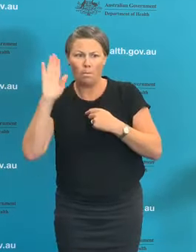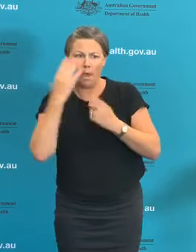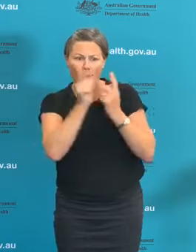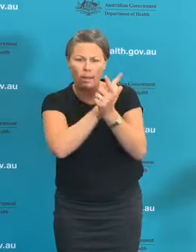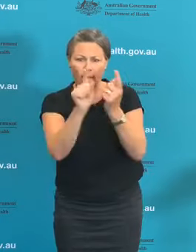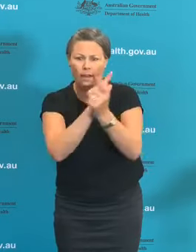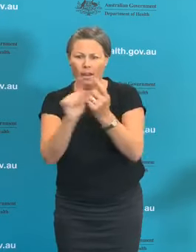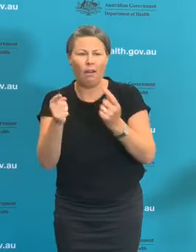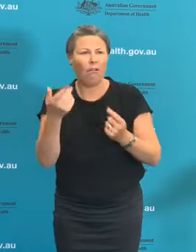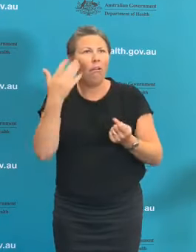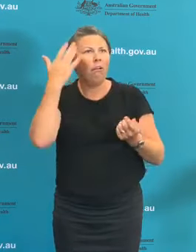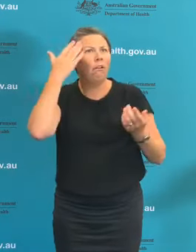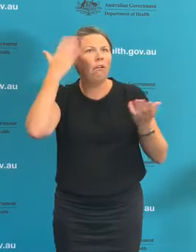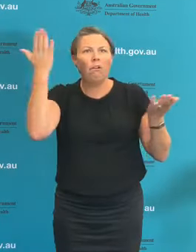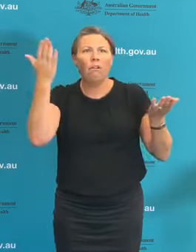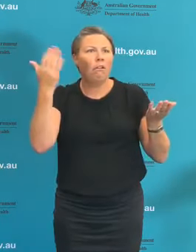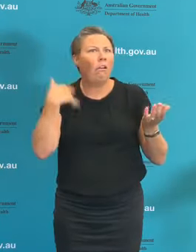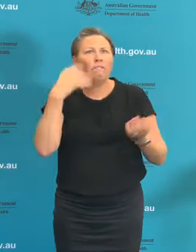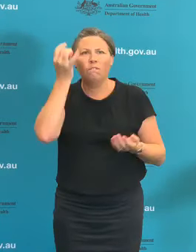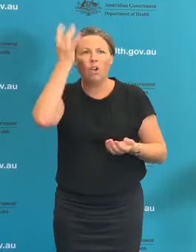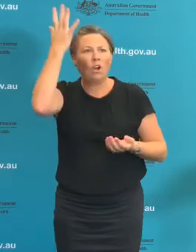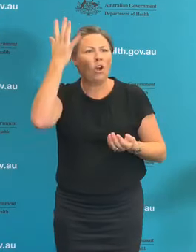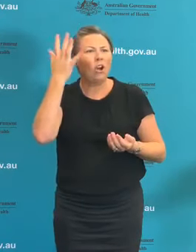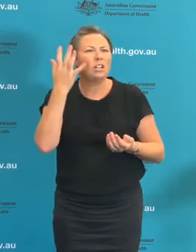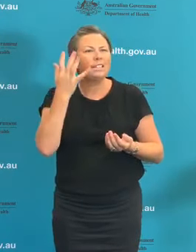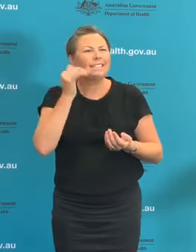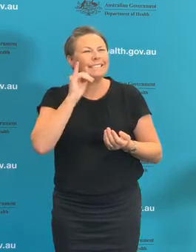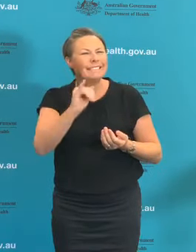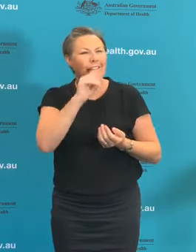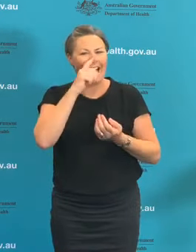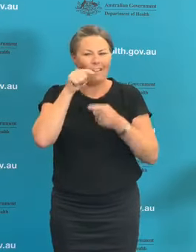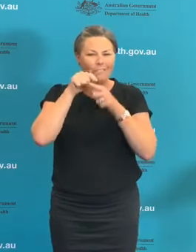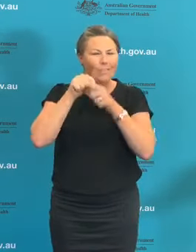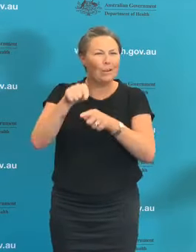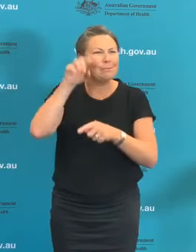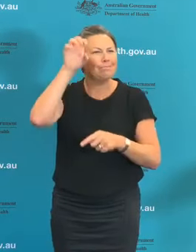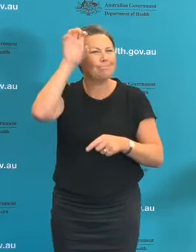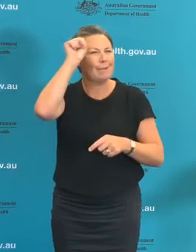app actually assists those disease detectives in determining who was at